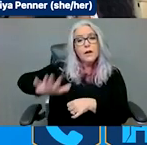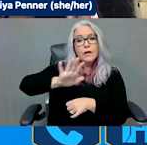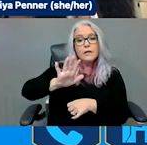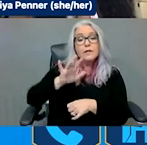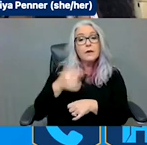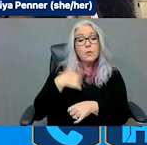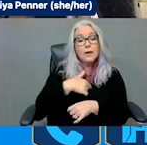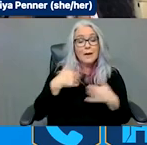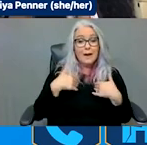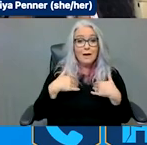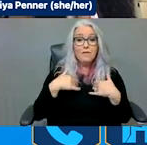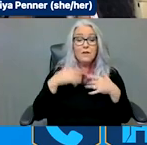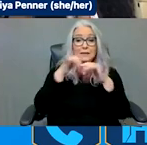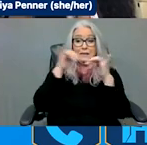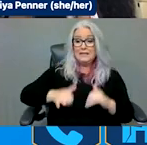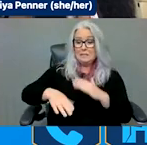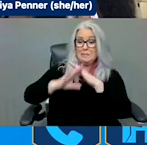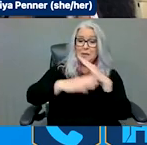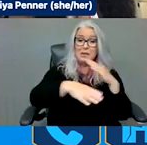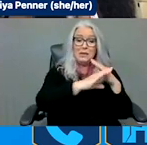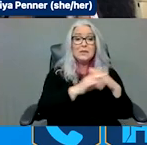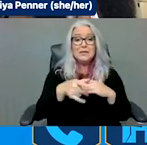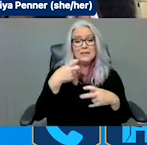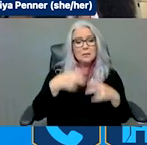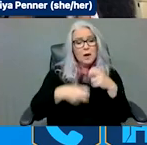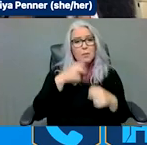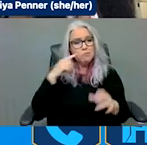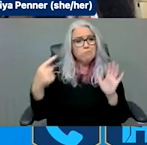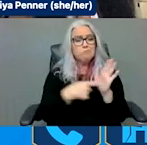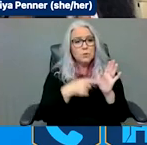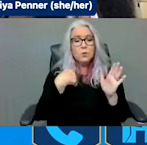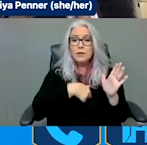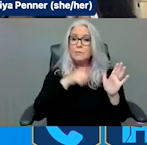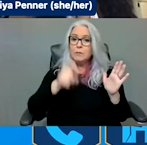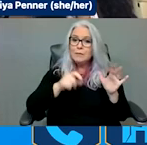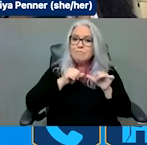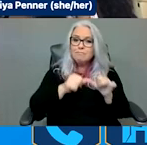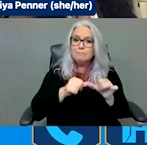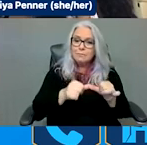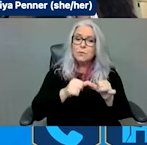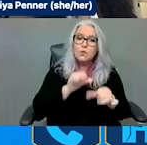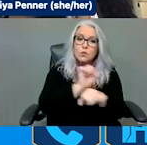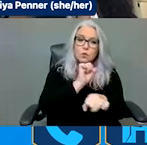problem identified and that we need to continue working towards mitigating that and ensuring we are putting people